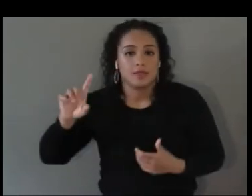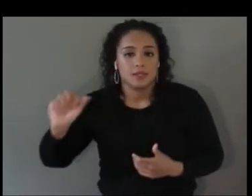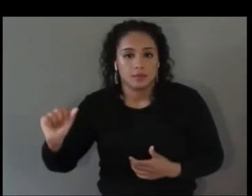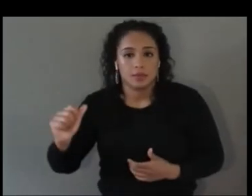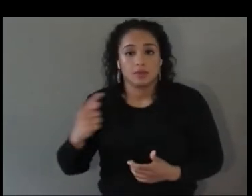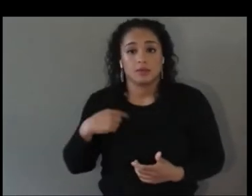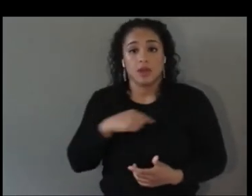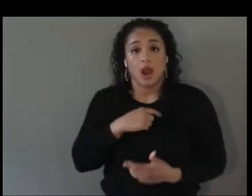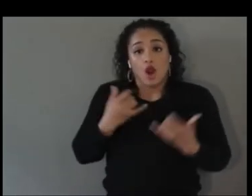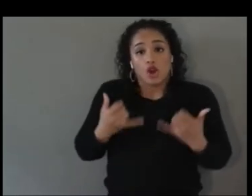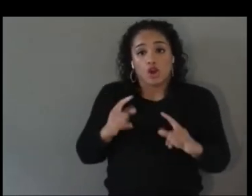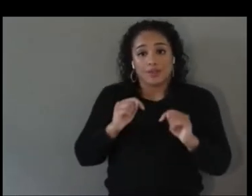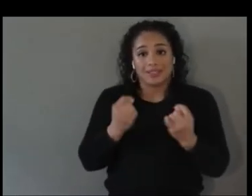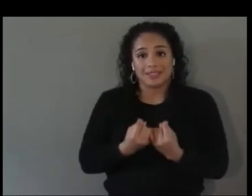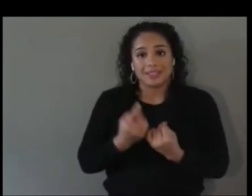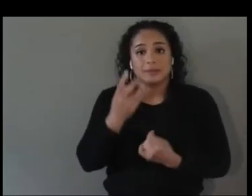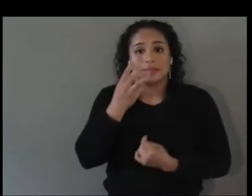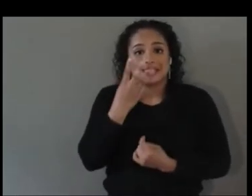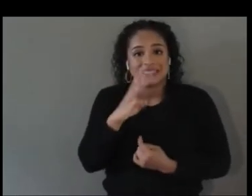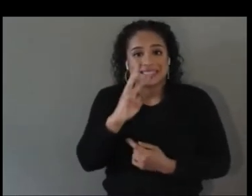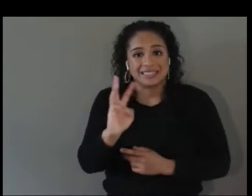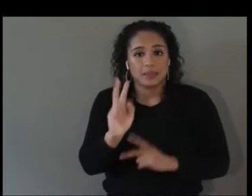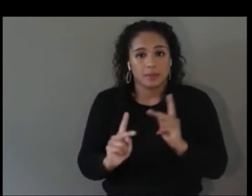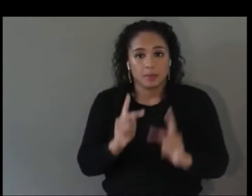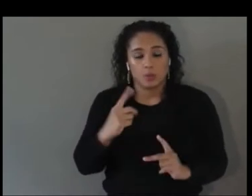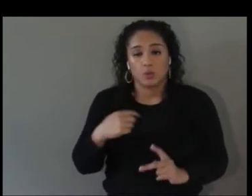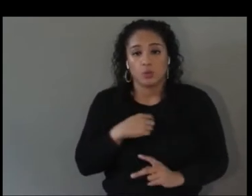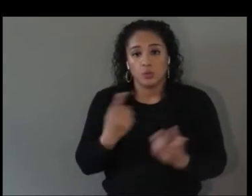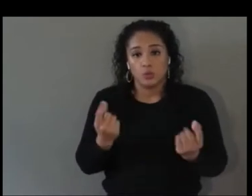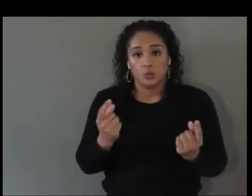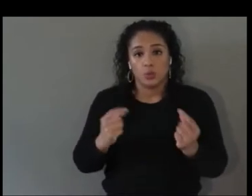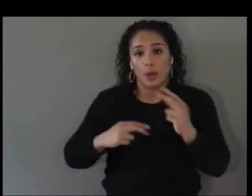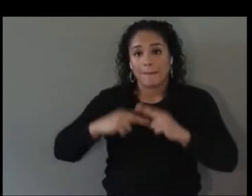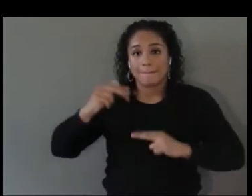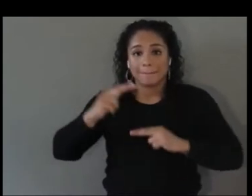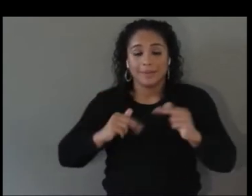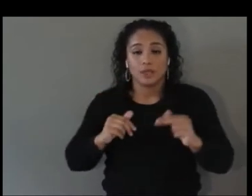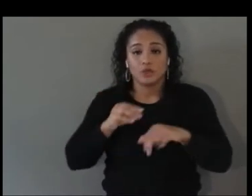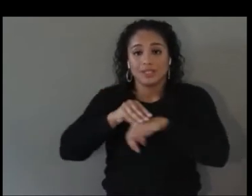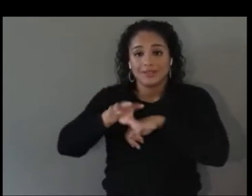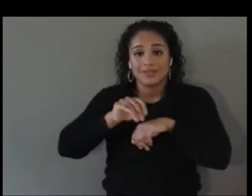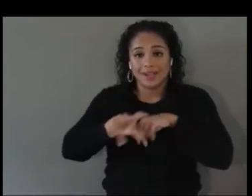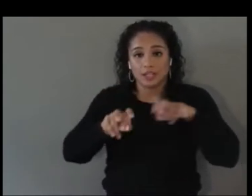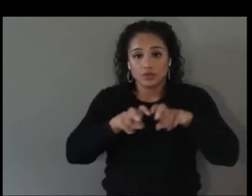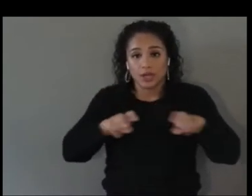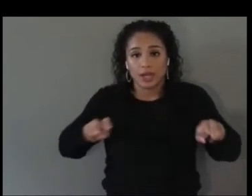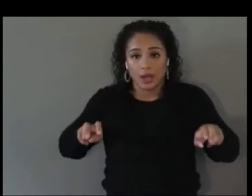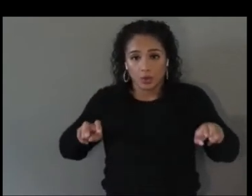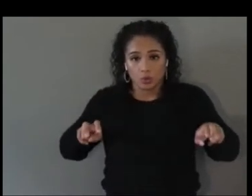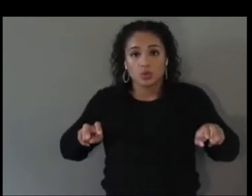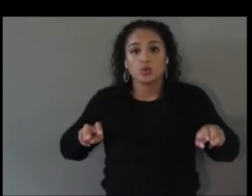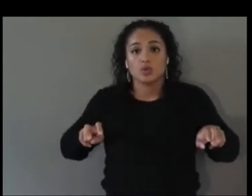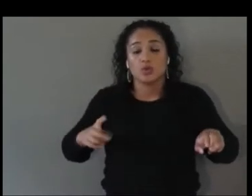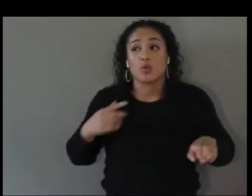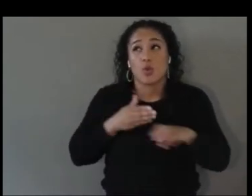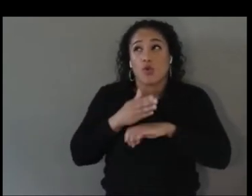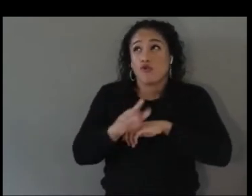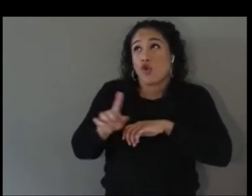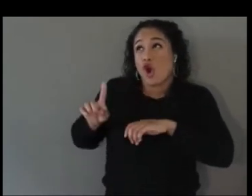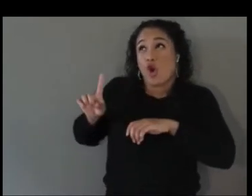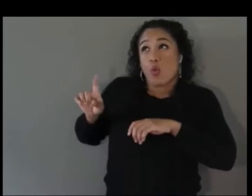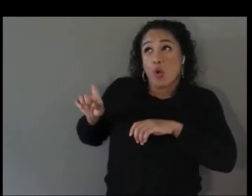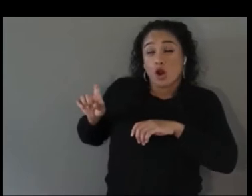we've done is built an advisory council around our team of over 120 people with disabilities.